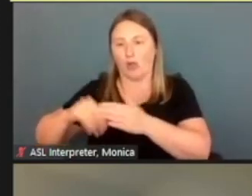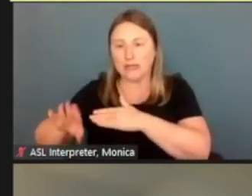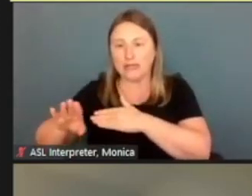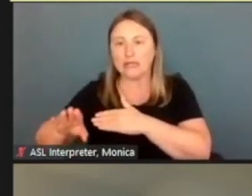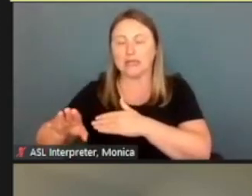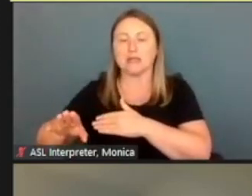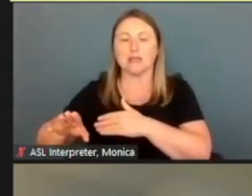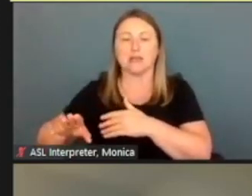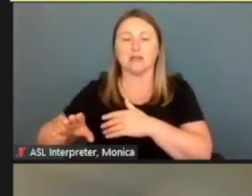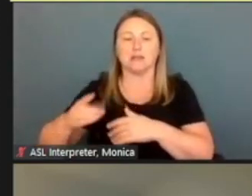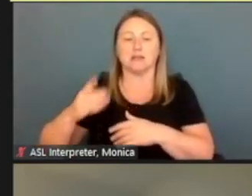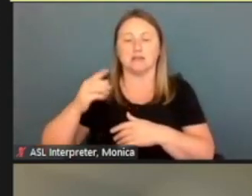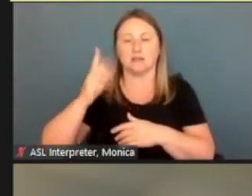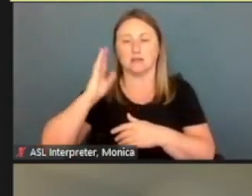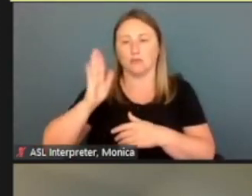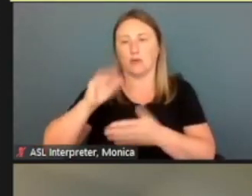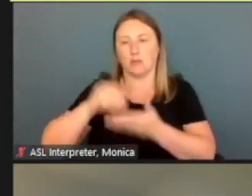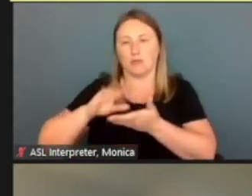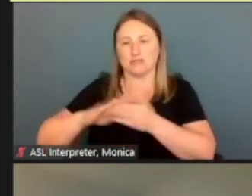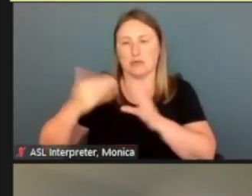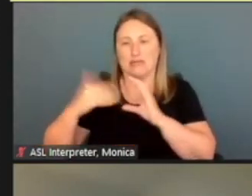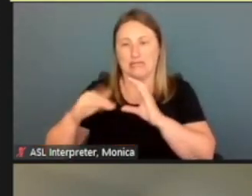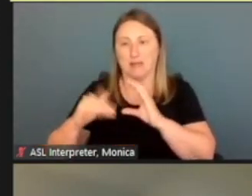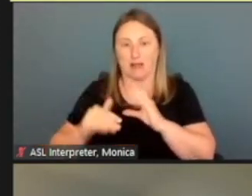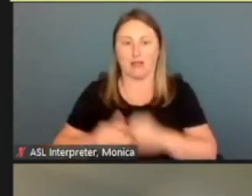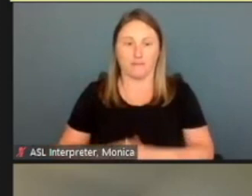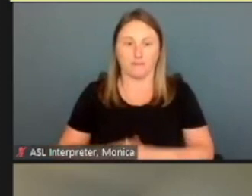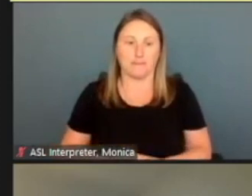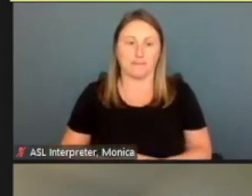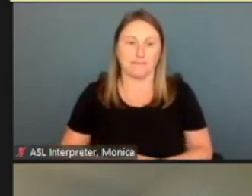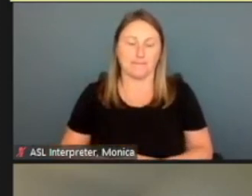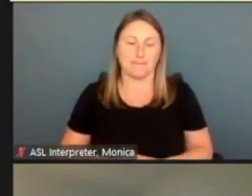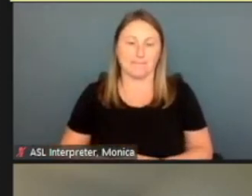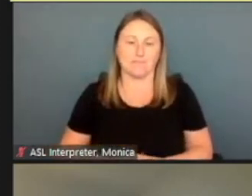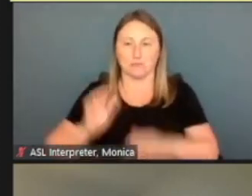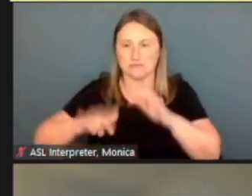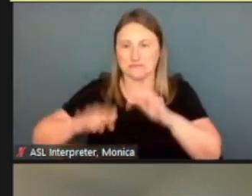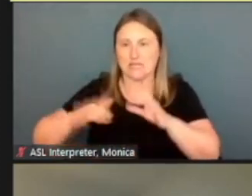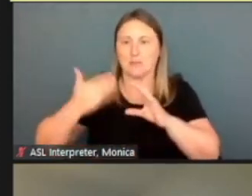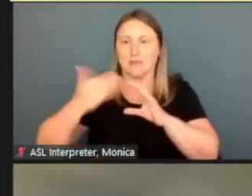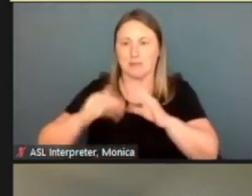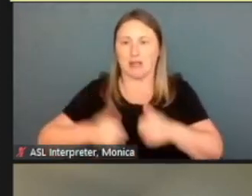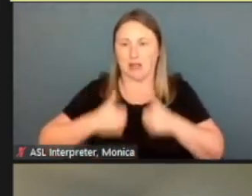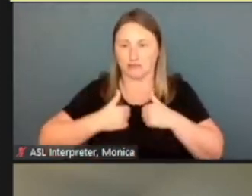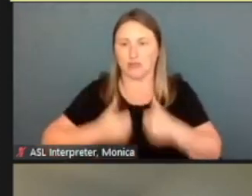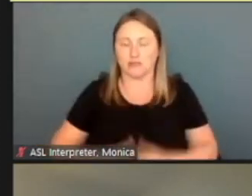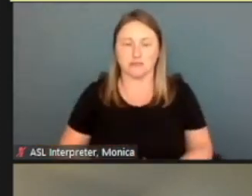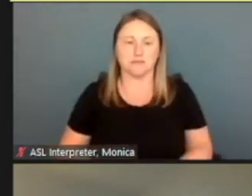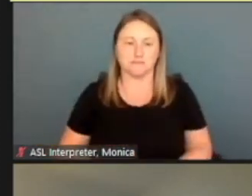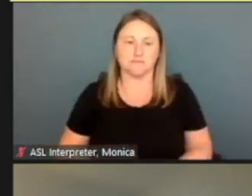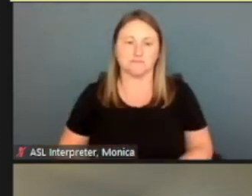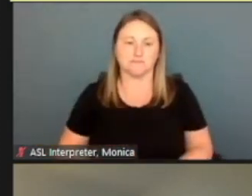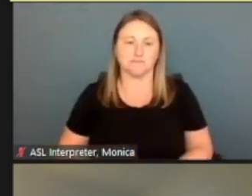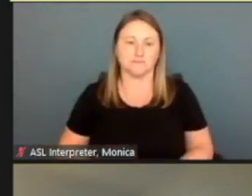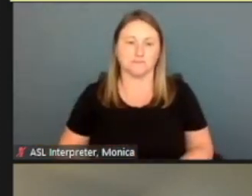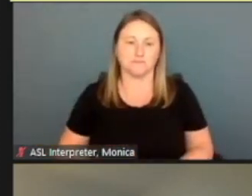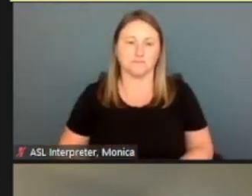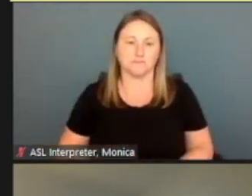which would, you know, for this one we're gonna do email and enter the email address, and then we would get the code